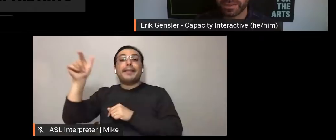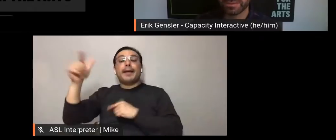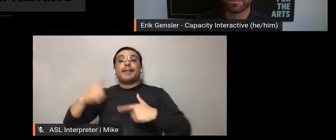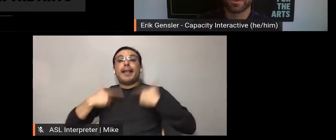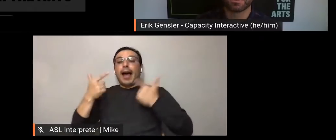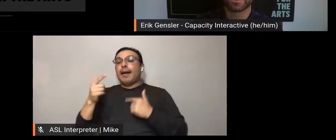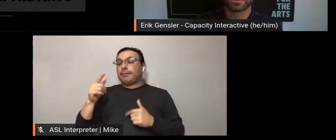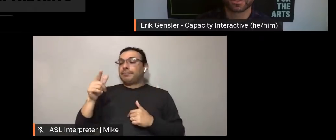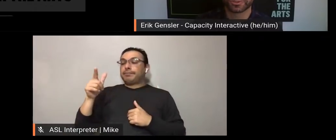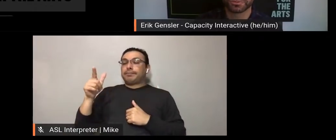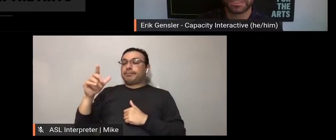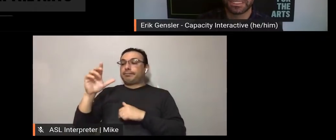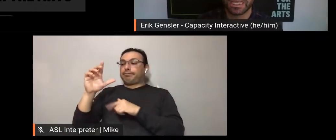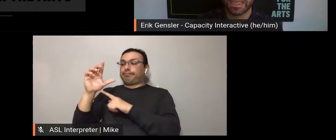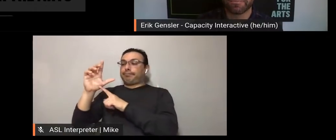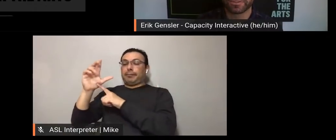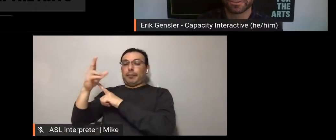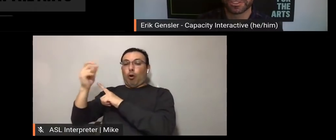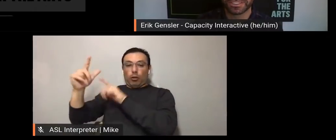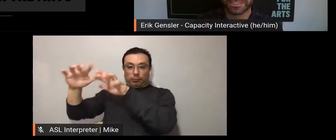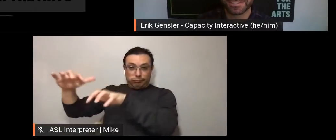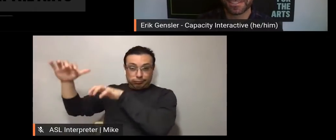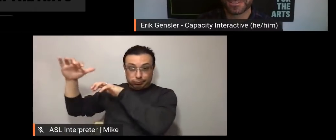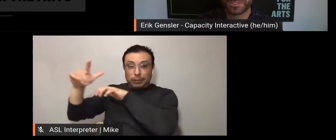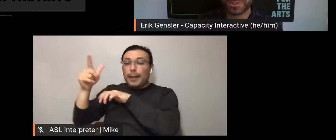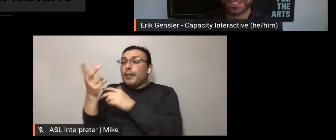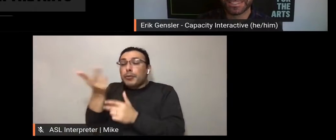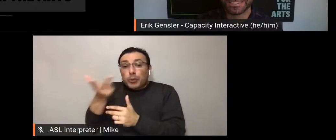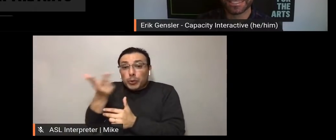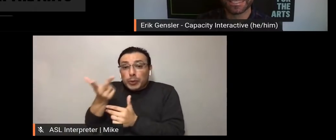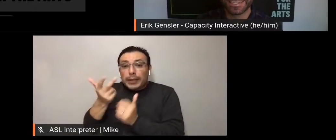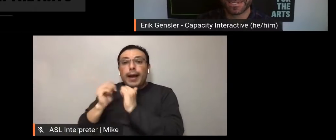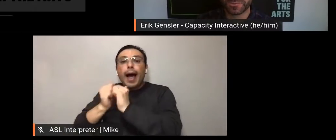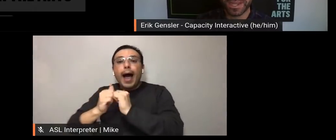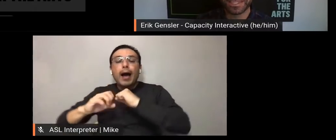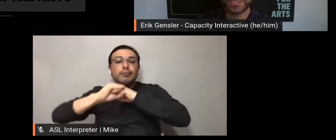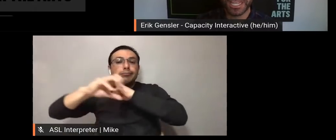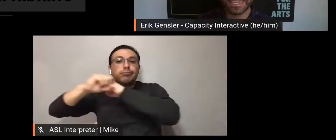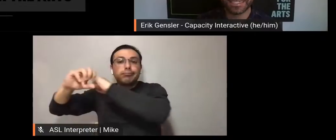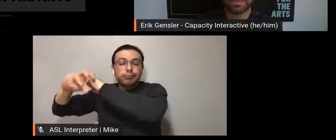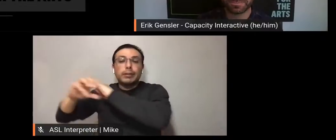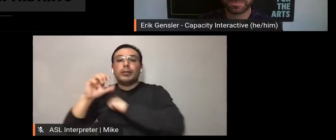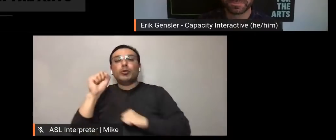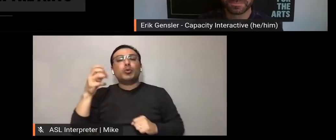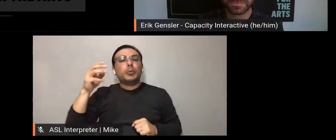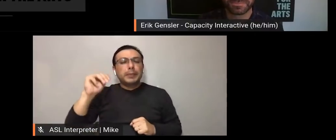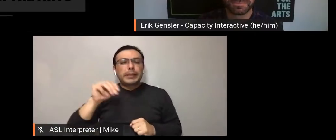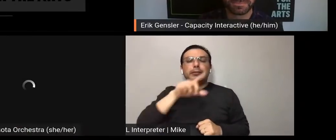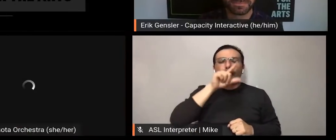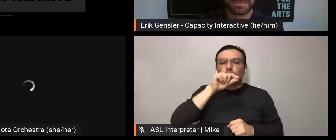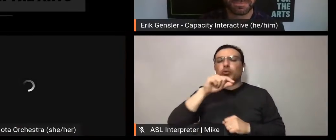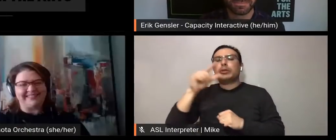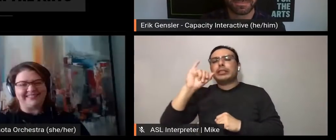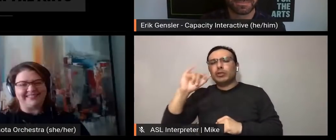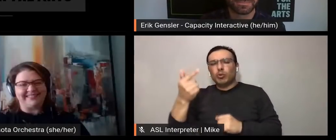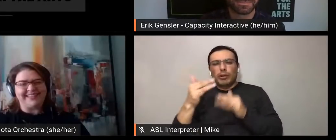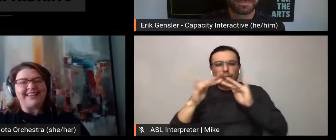share how they've evolved their social media efforts during this turbulent year. Take it away, Jen!